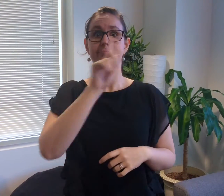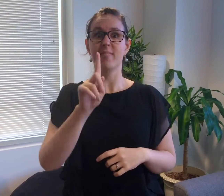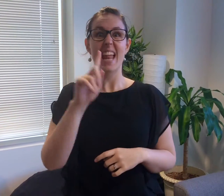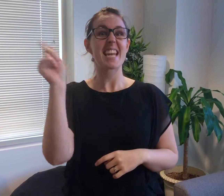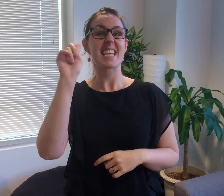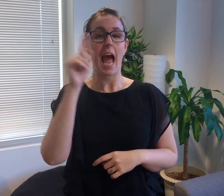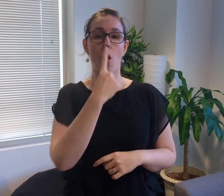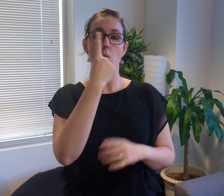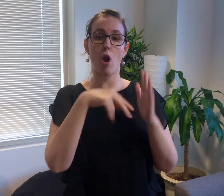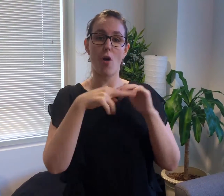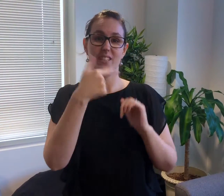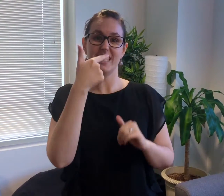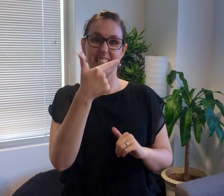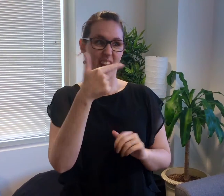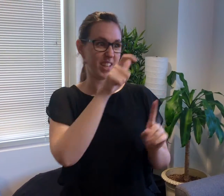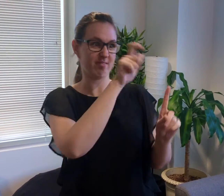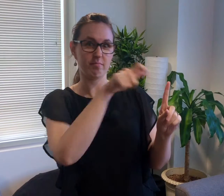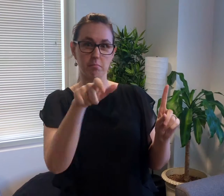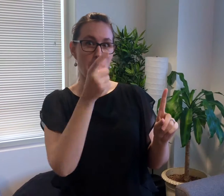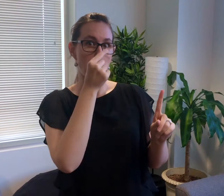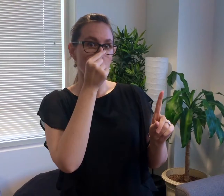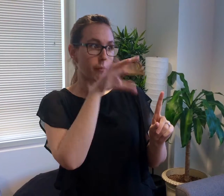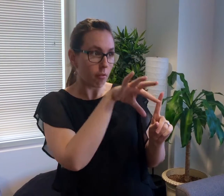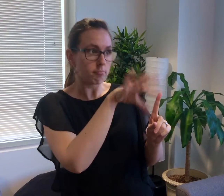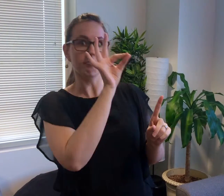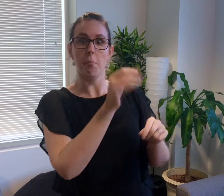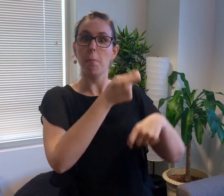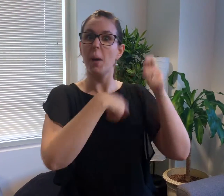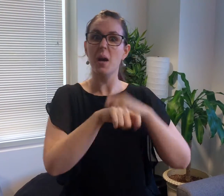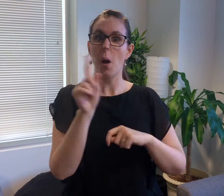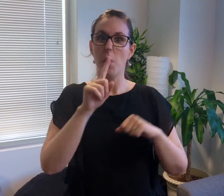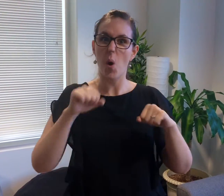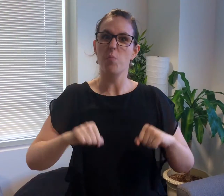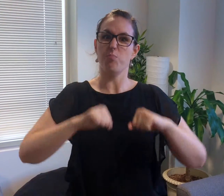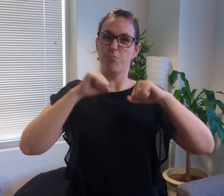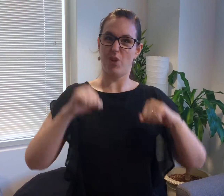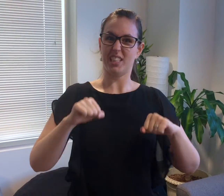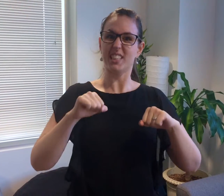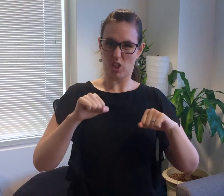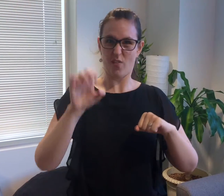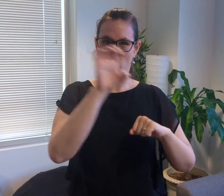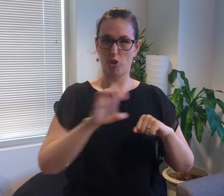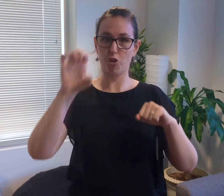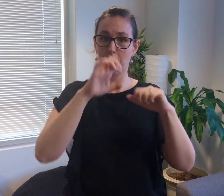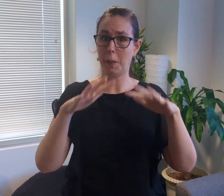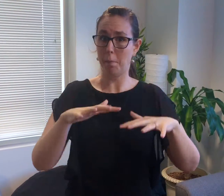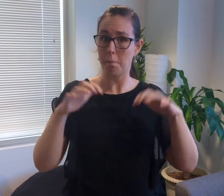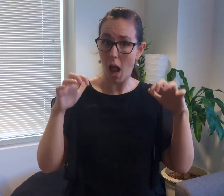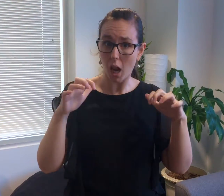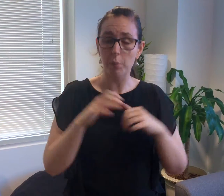She is currently one of seven candidates running for presidency of the European Parliament.